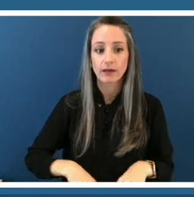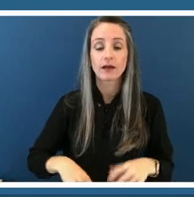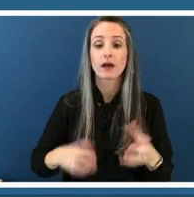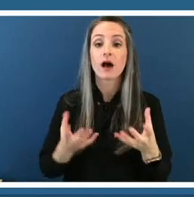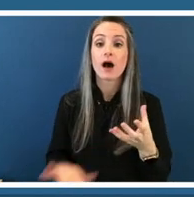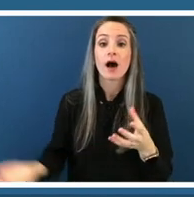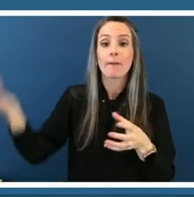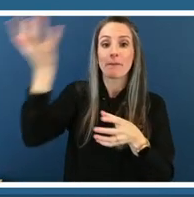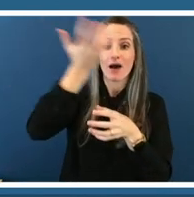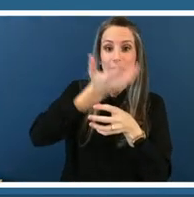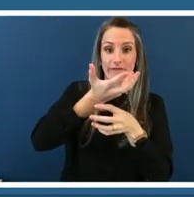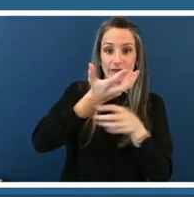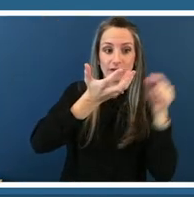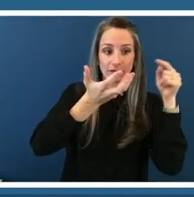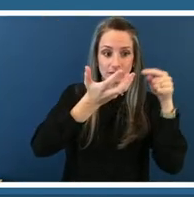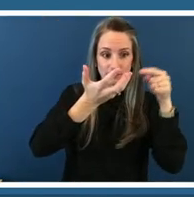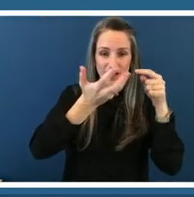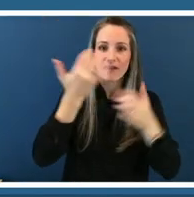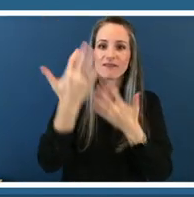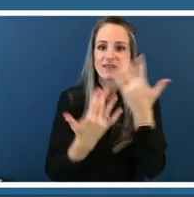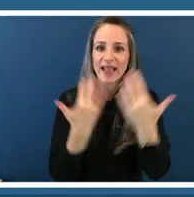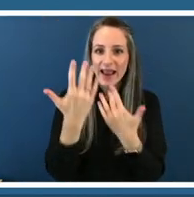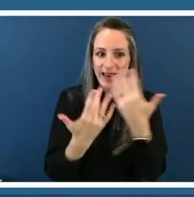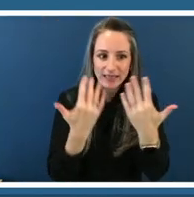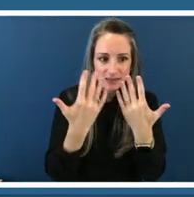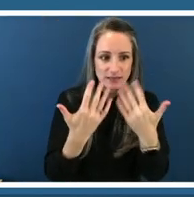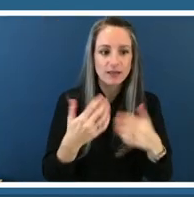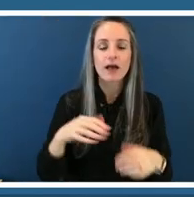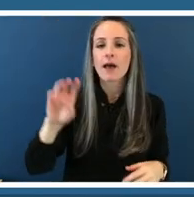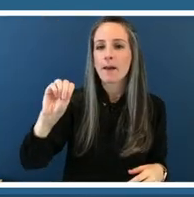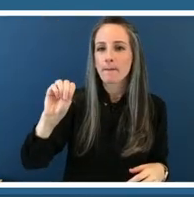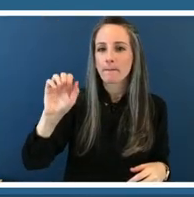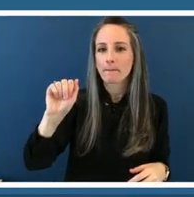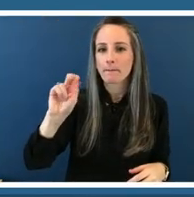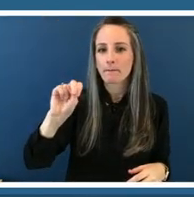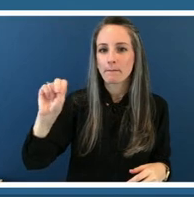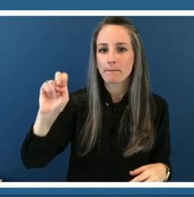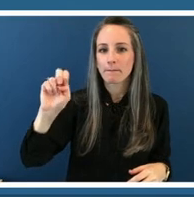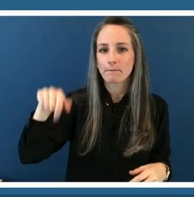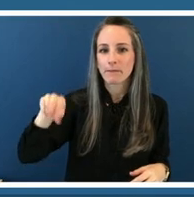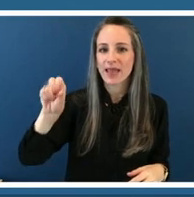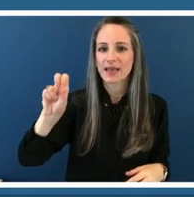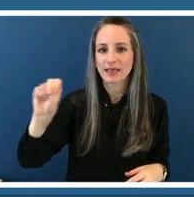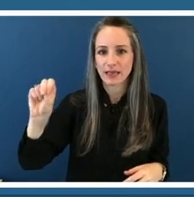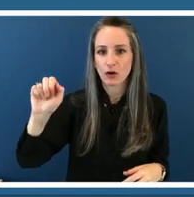outstretched mannequin arms painted deep blue to reference the hottest part of